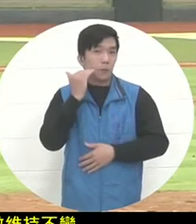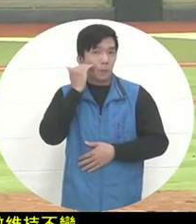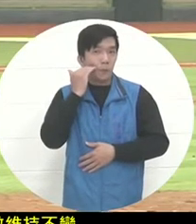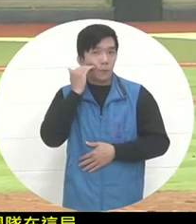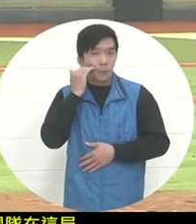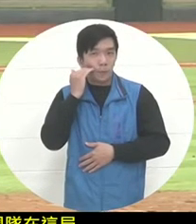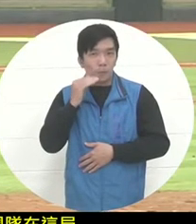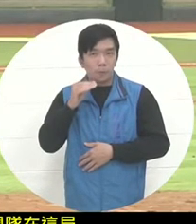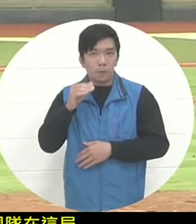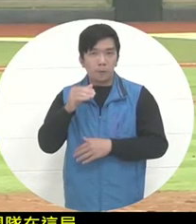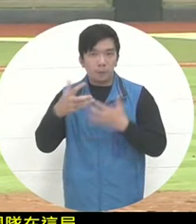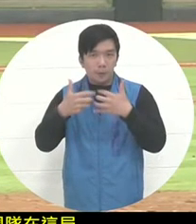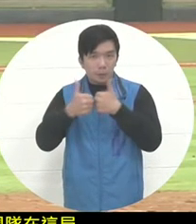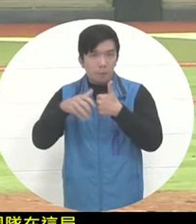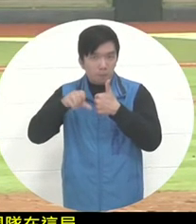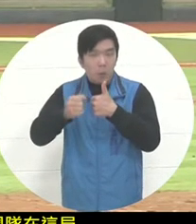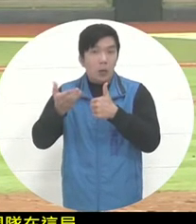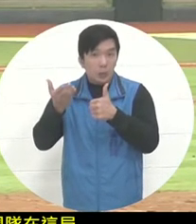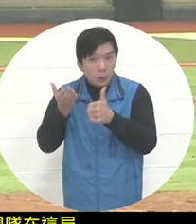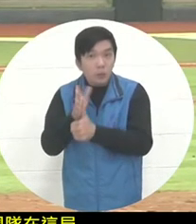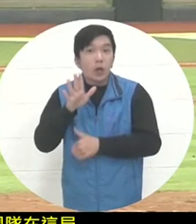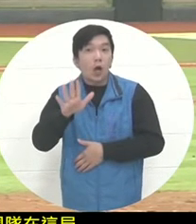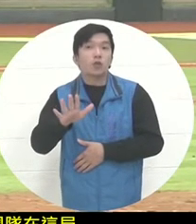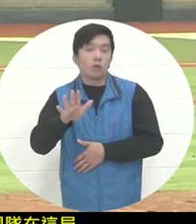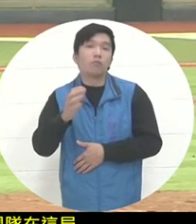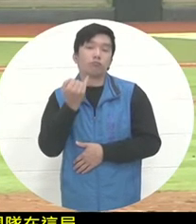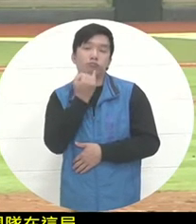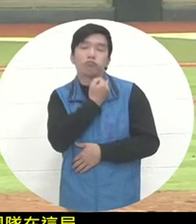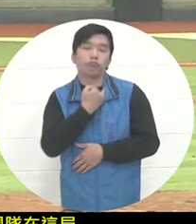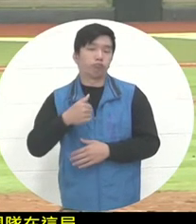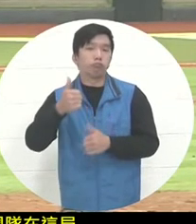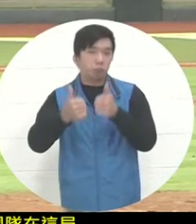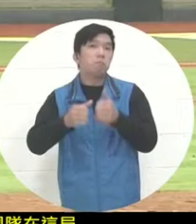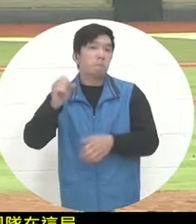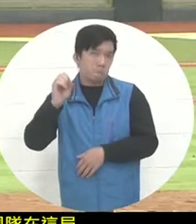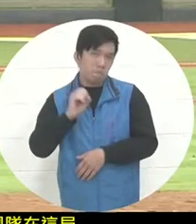the game will come to an end in the fourth inning. Oops again. Wow